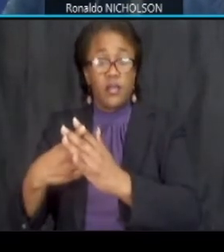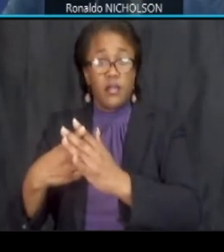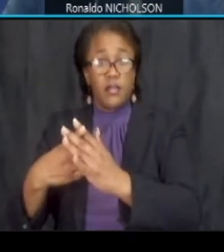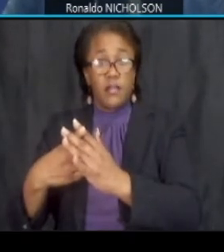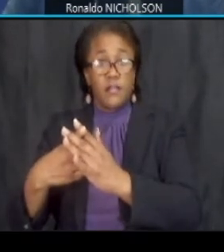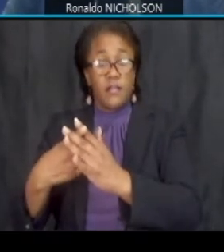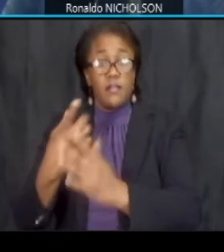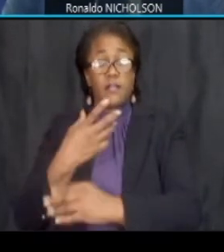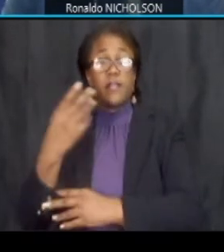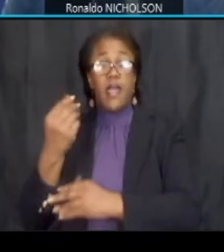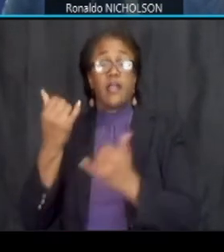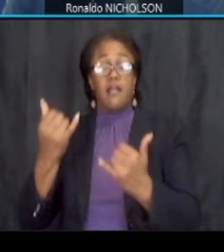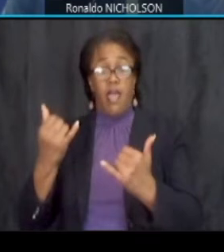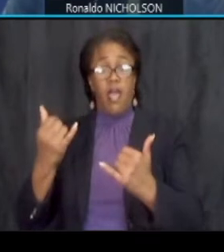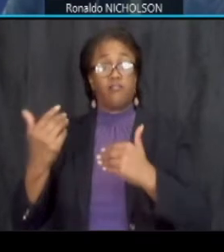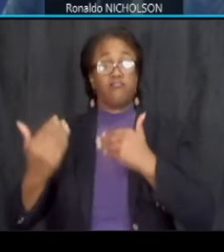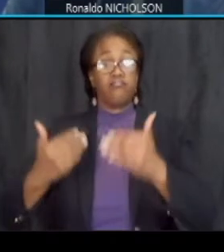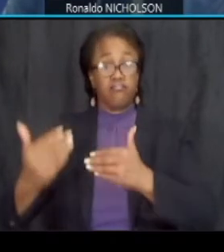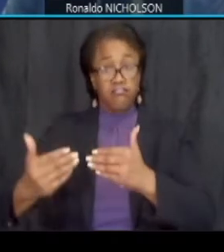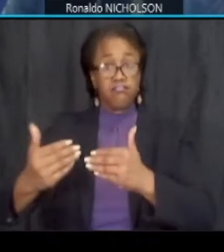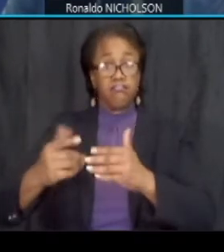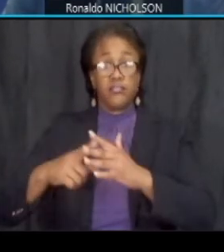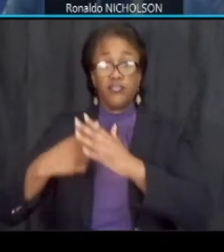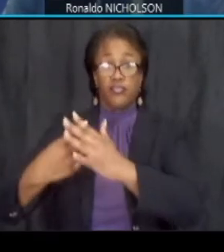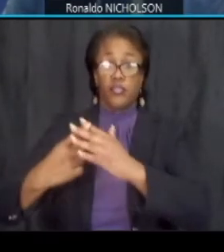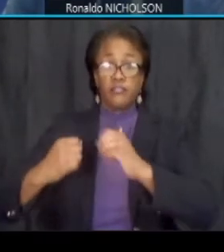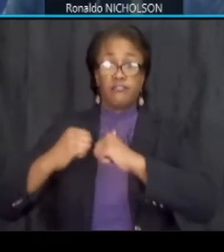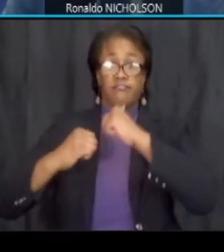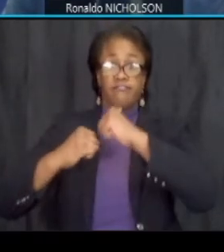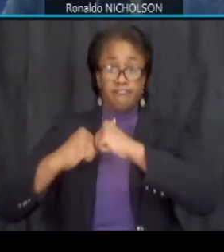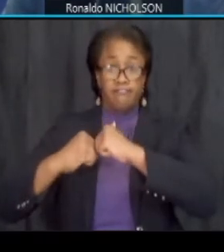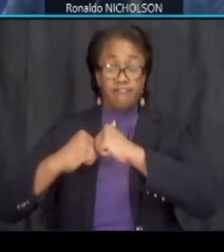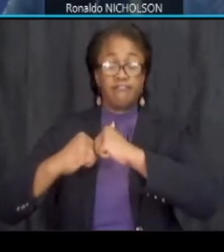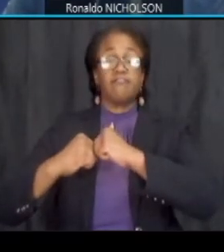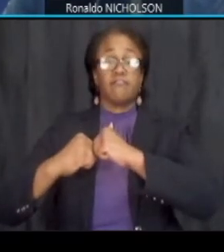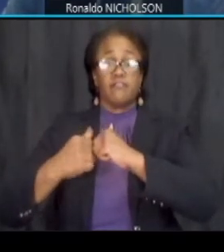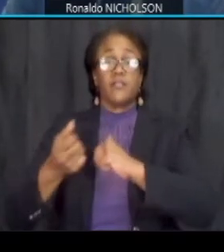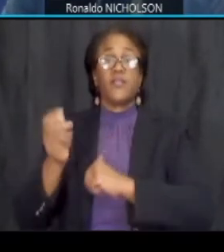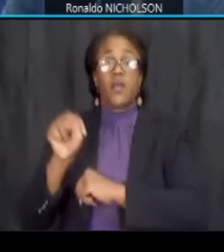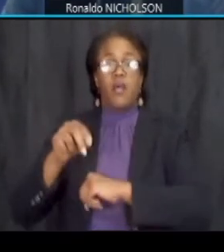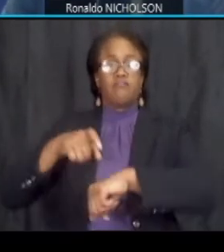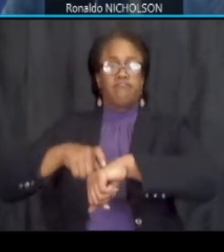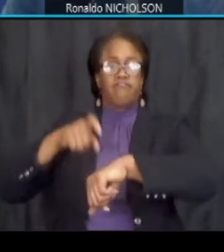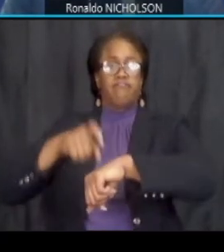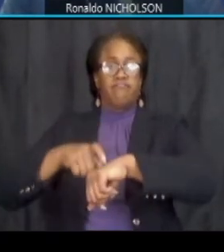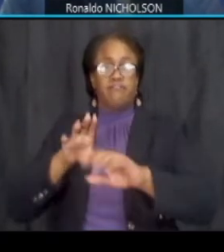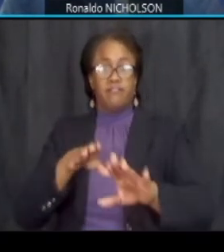and proceed to construction on a timely schedule next slide please